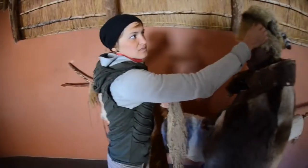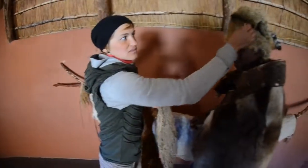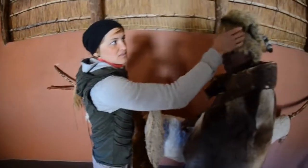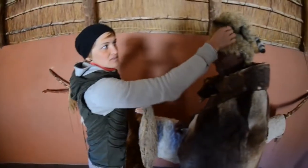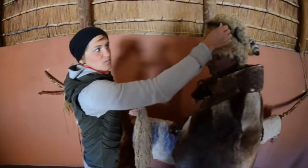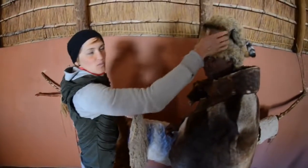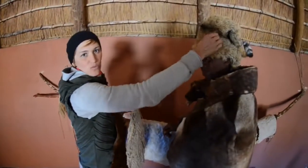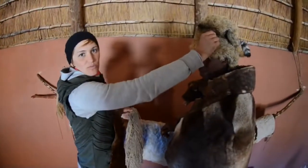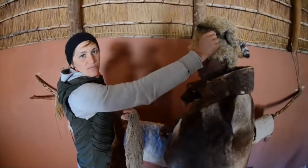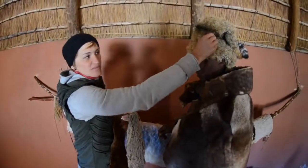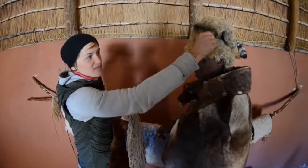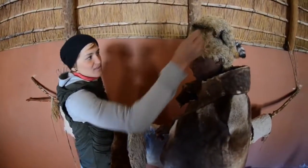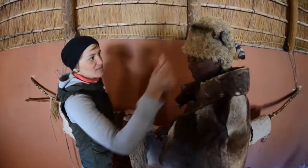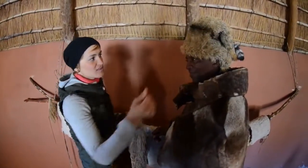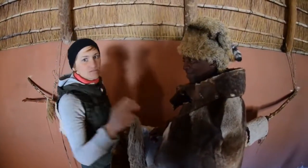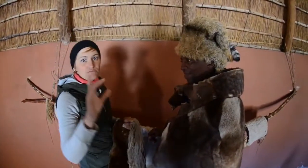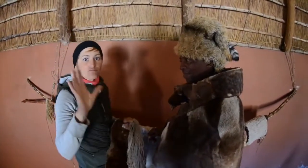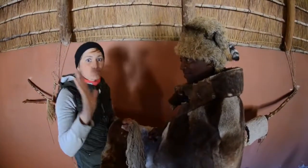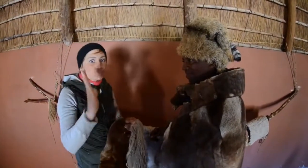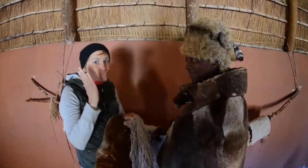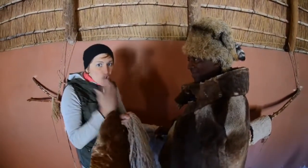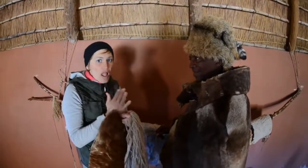This hat is made with fur from real animals.